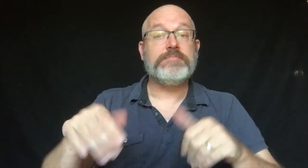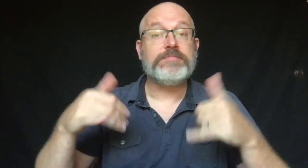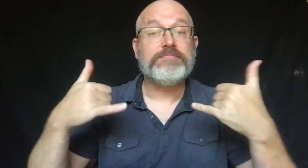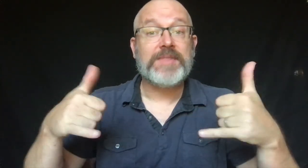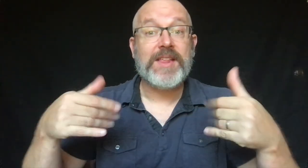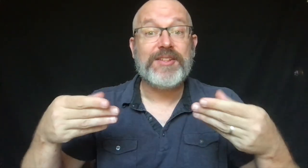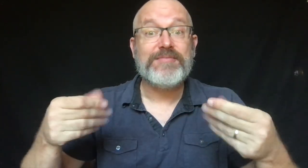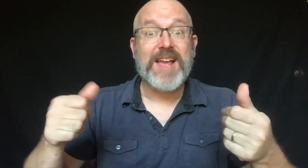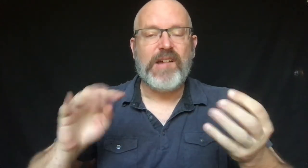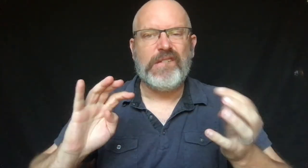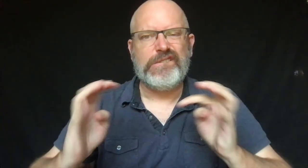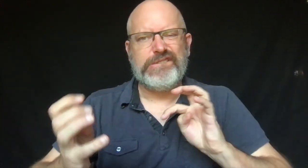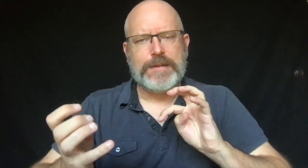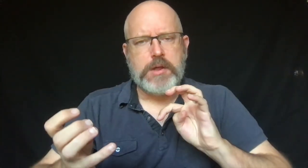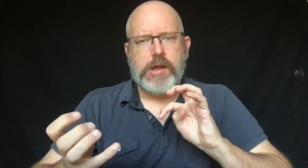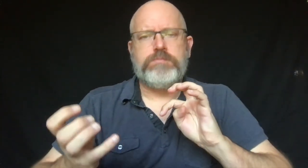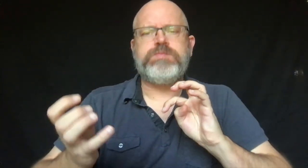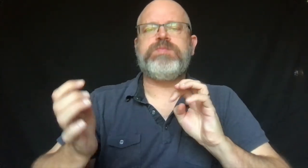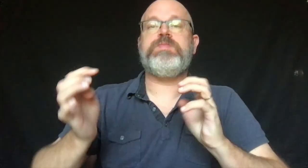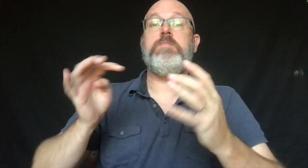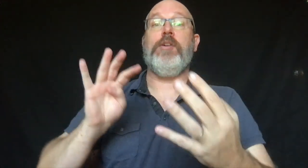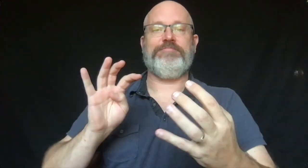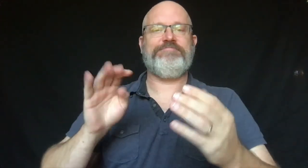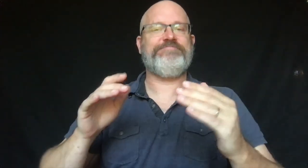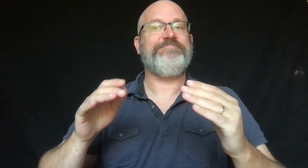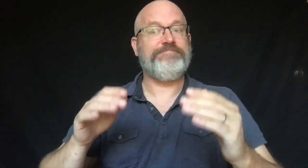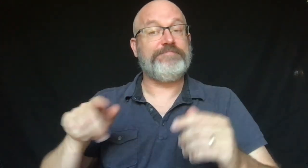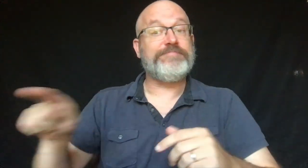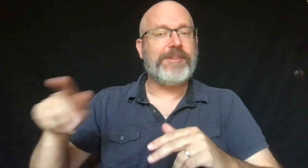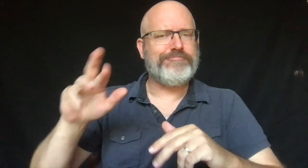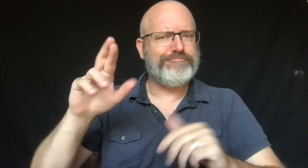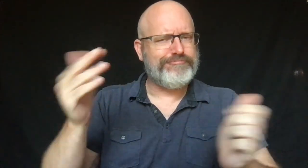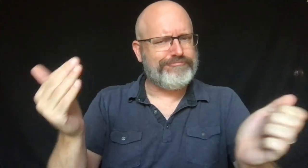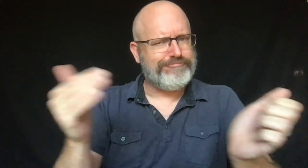They would work together to fix the playground.